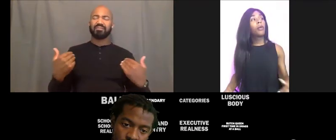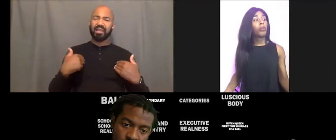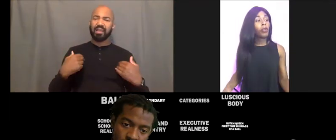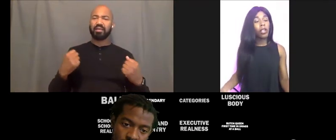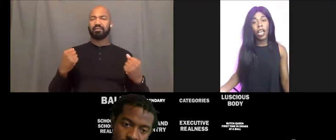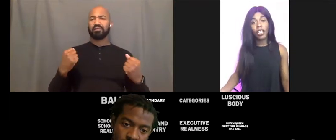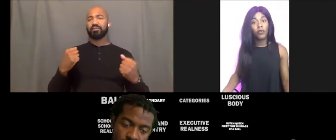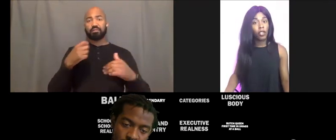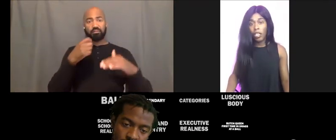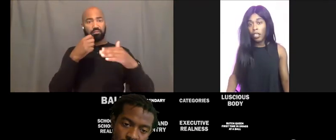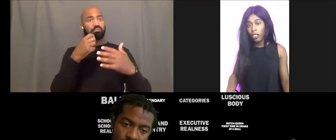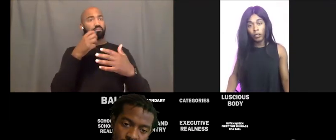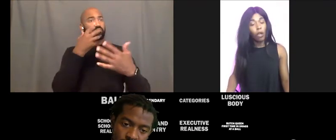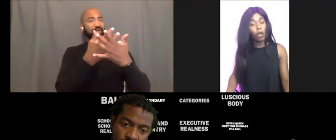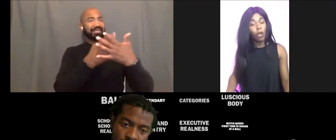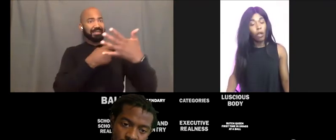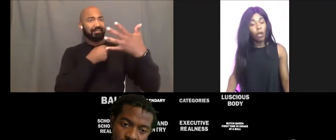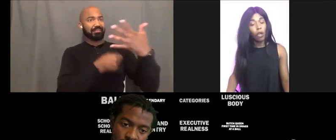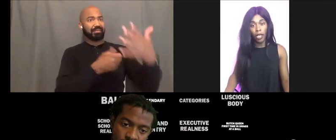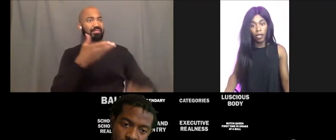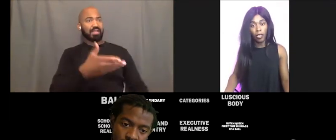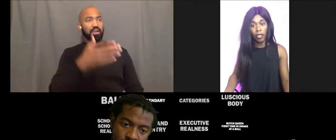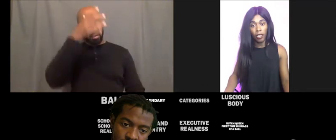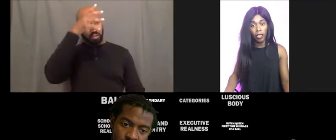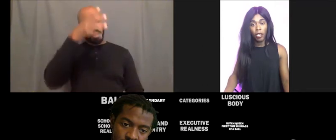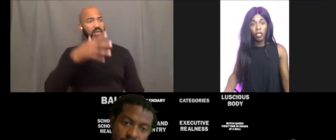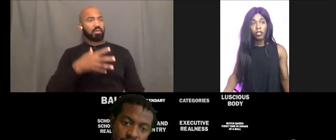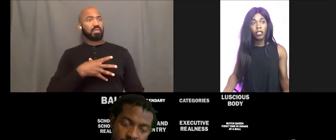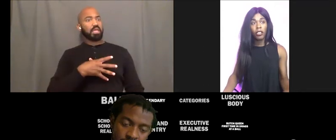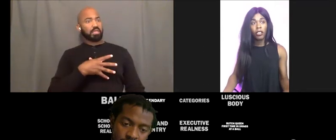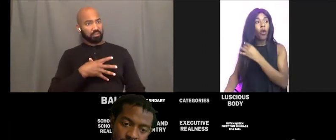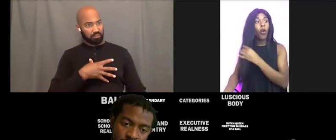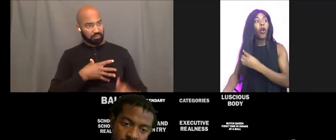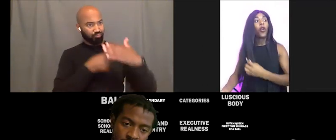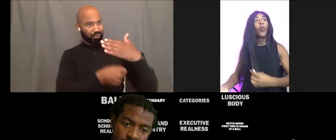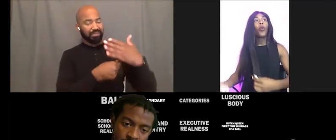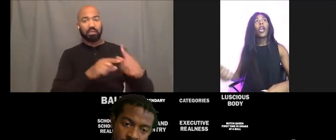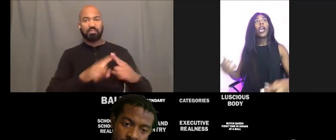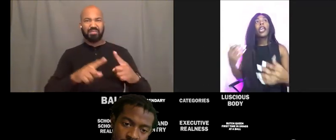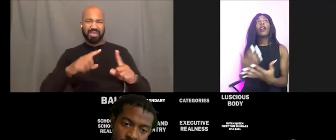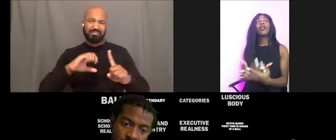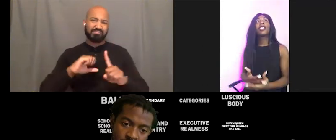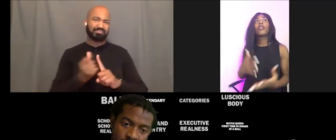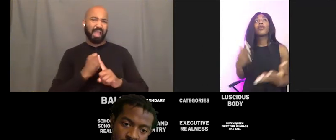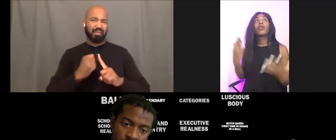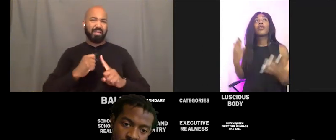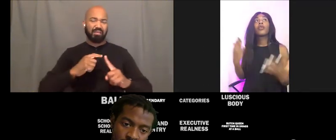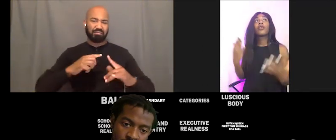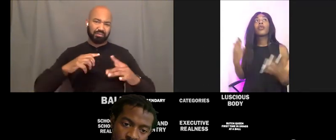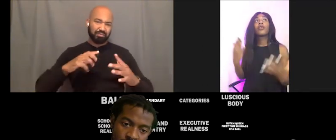and brutalized for years. No one just talked about it. So in those times when you are facing all those things